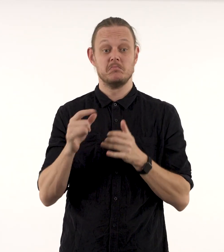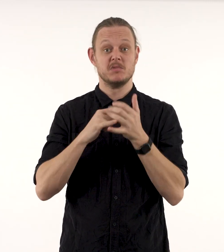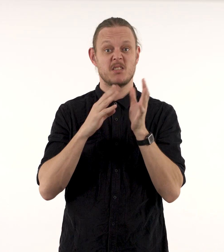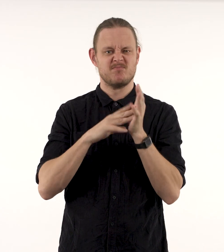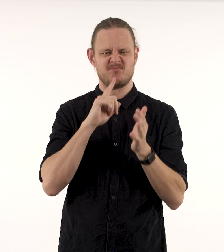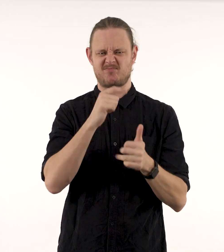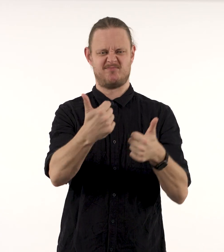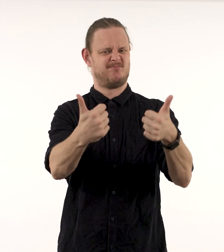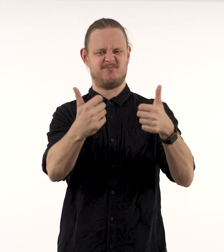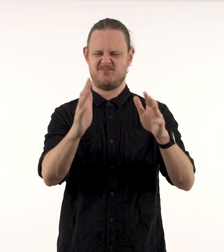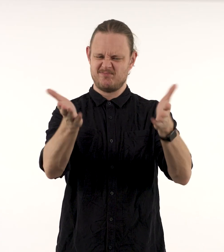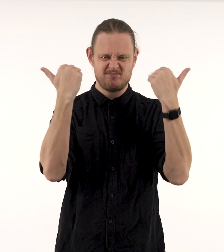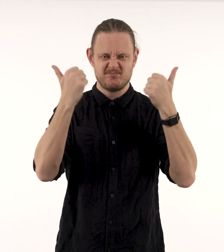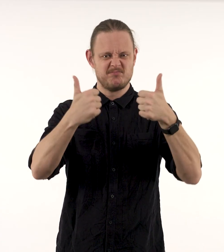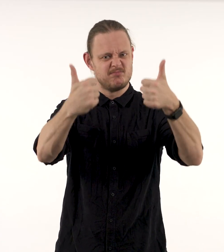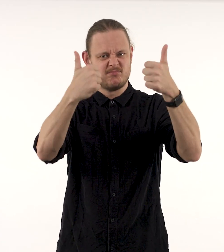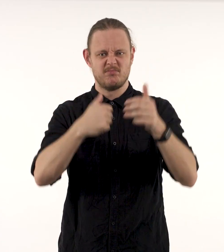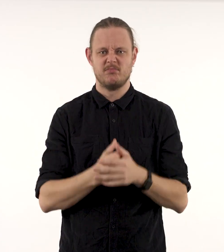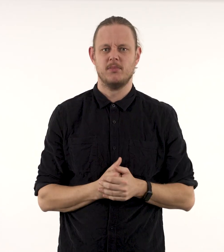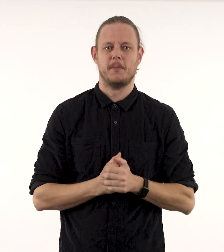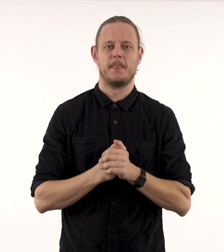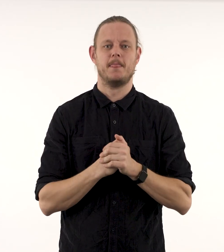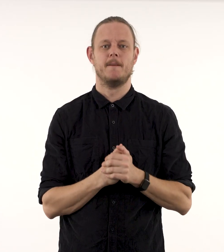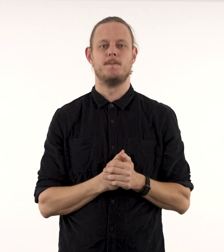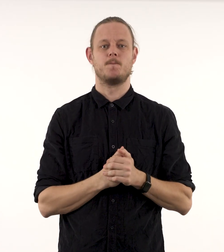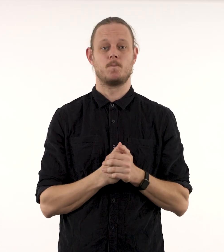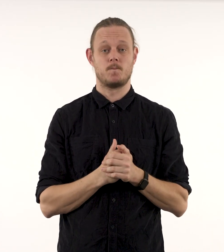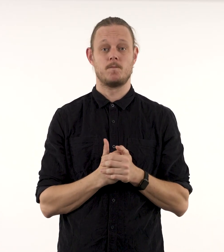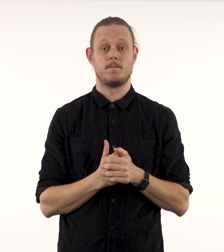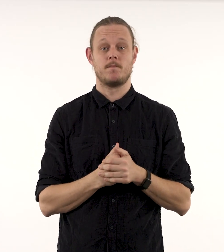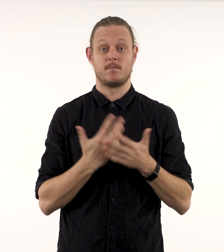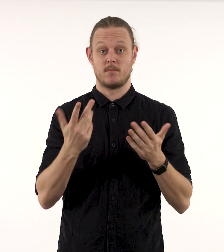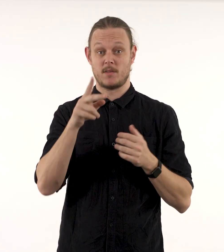To my surprise he said, "That would be grand".'